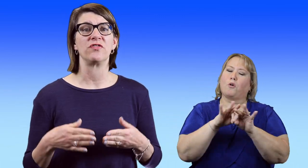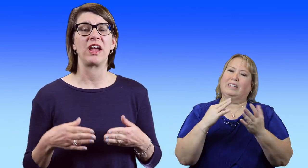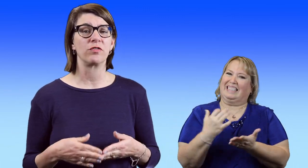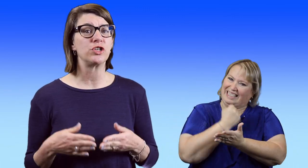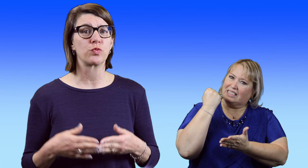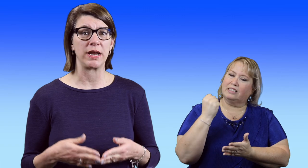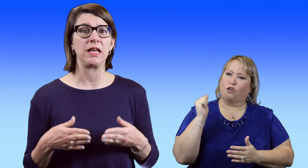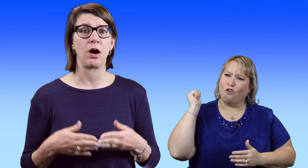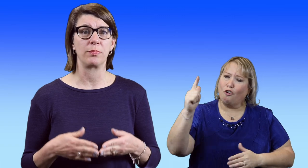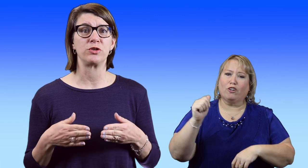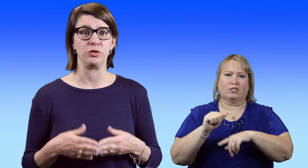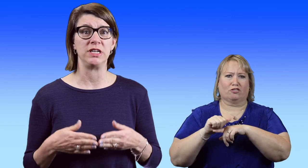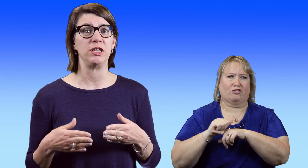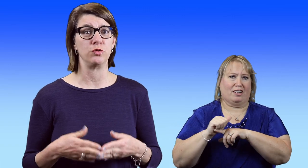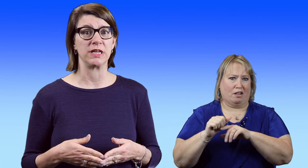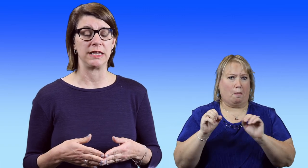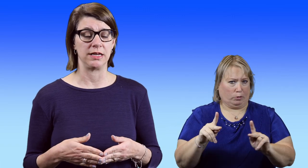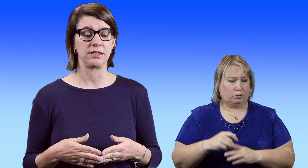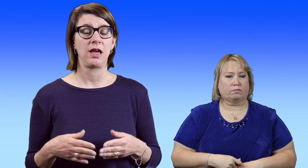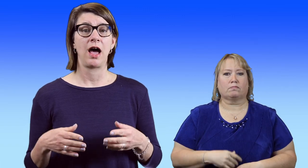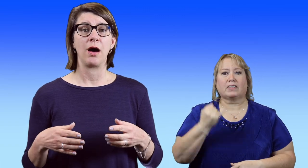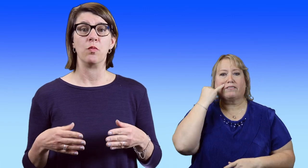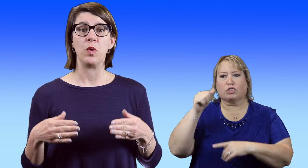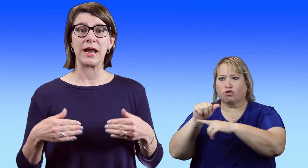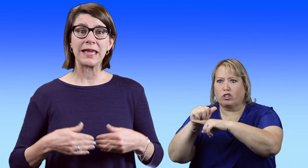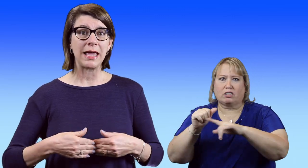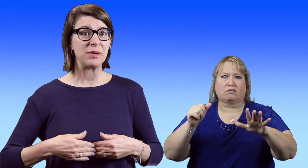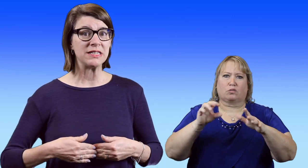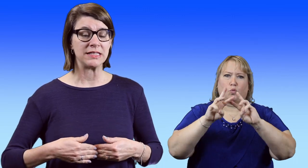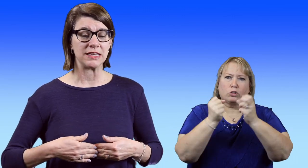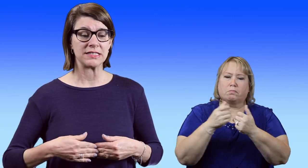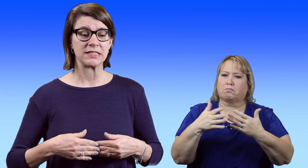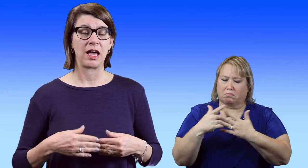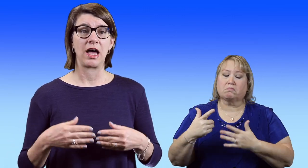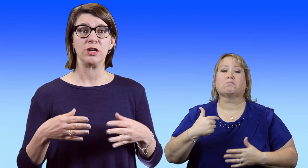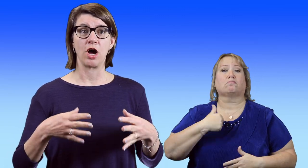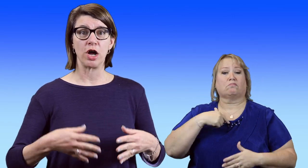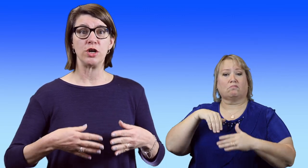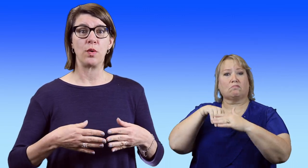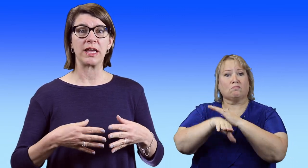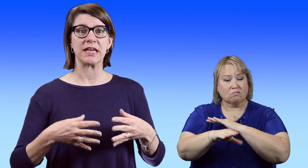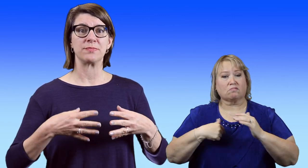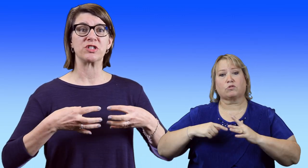of every training opportunity you can get. When I came into this not knowing as much